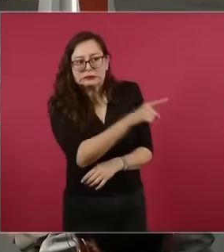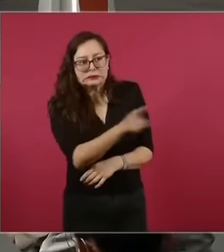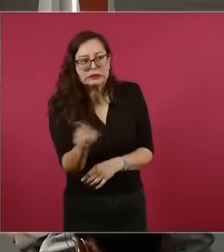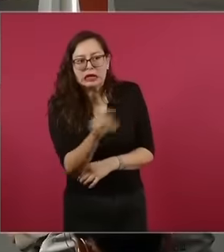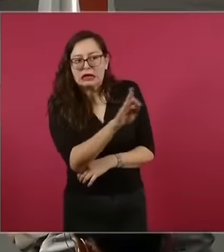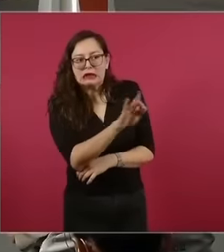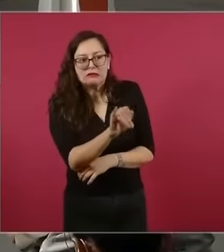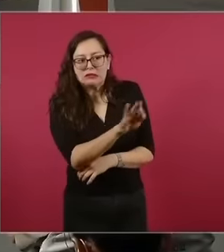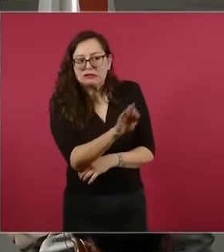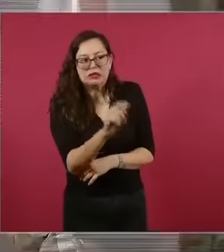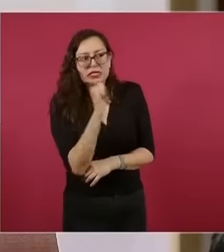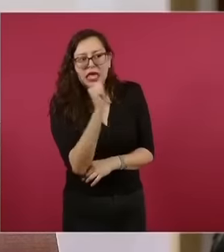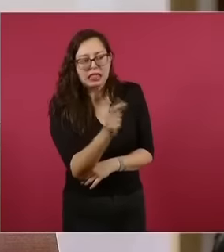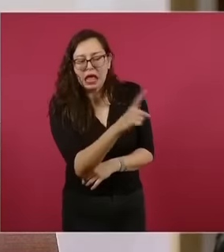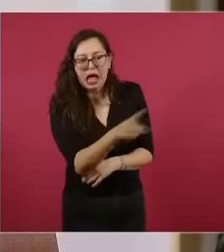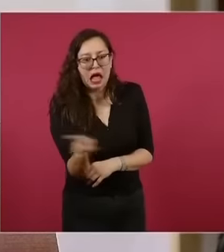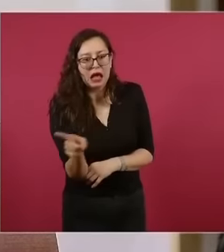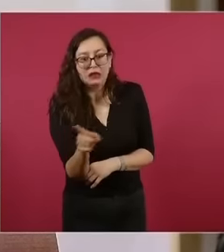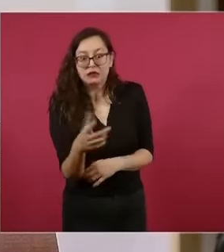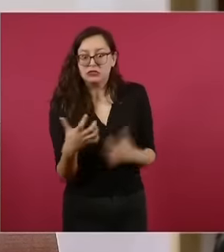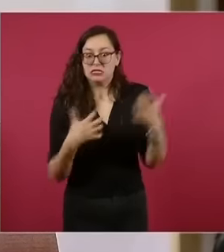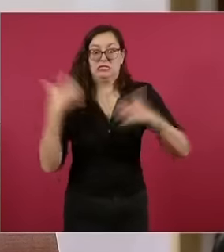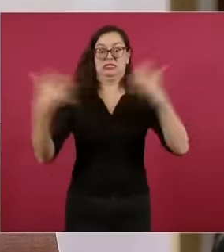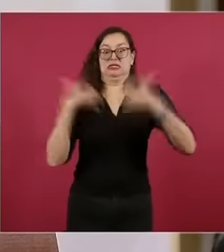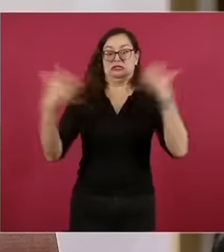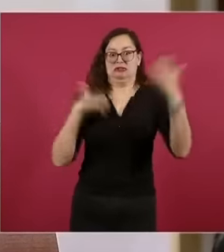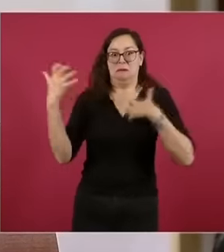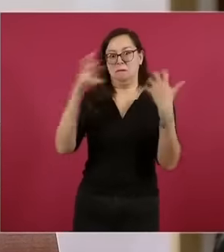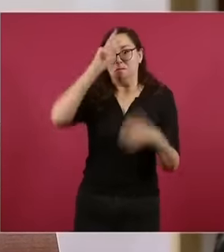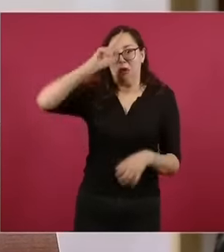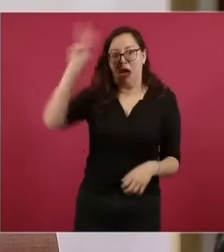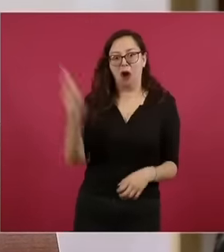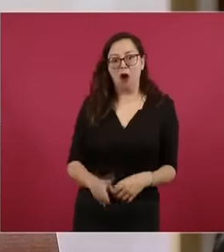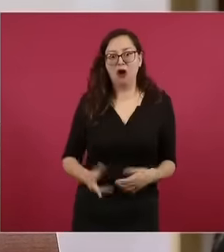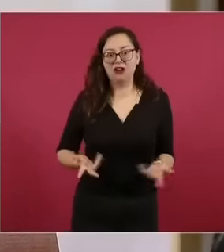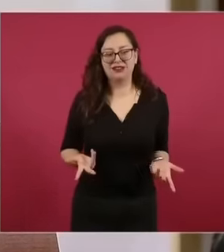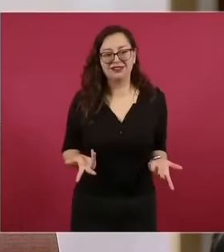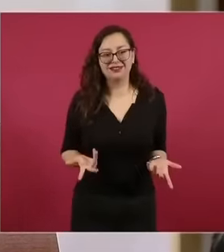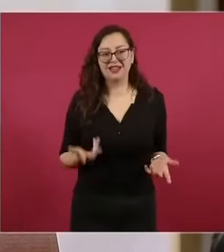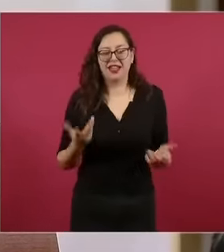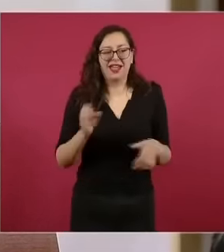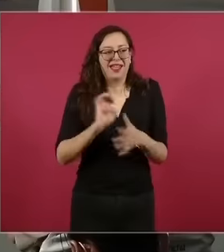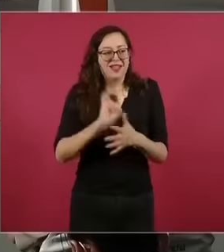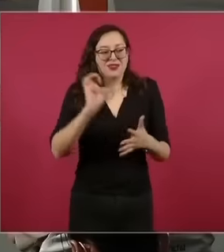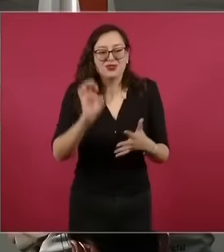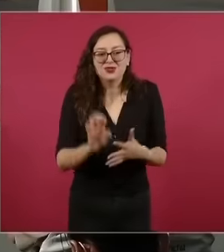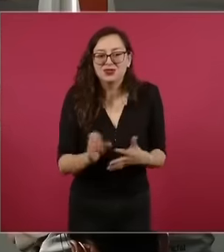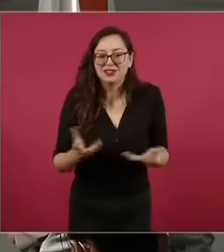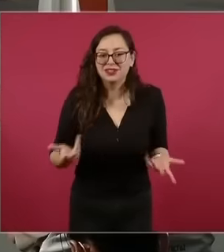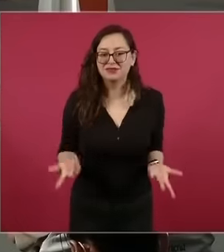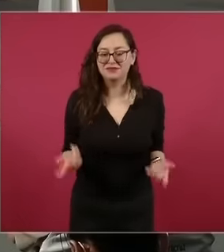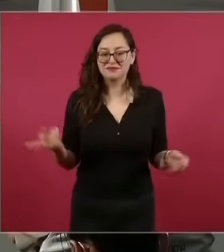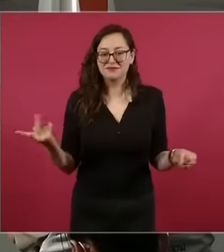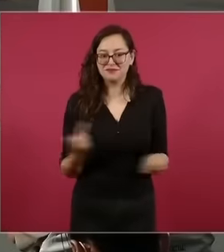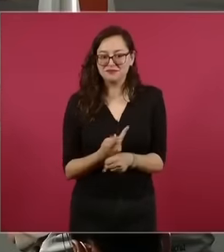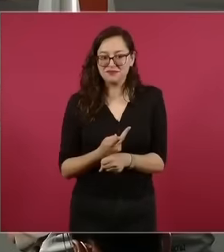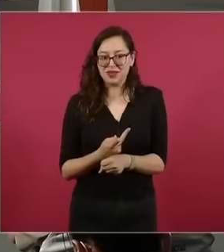fifí they get more angry no. So I would like it to end Now about to end these